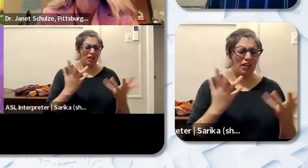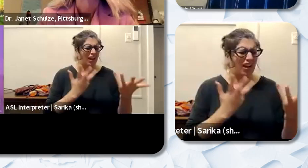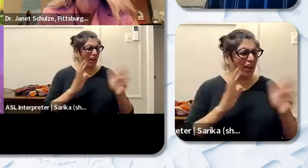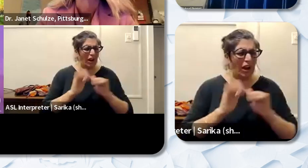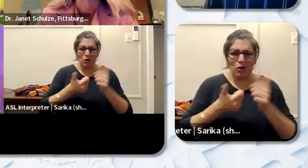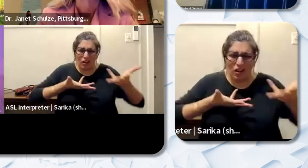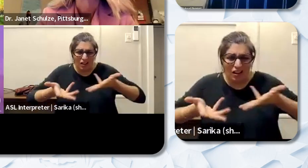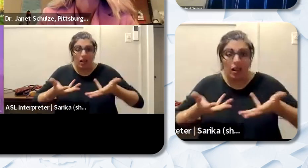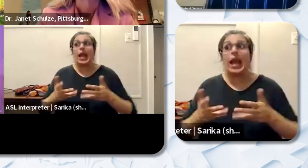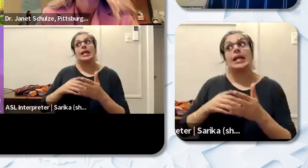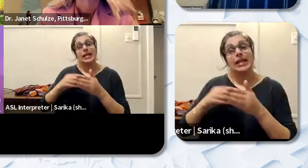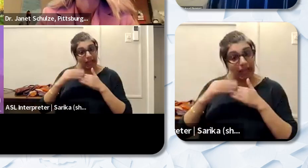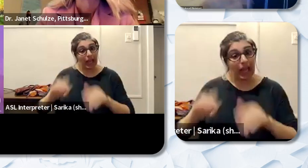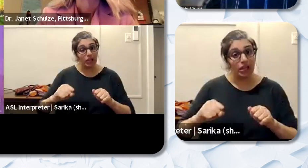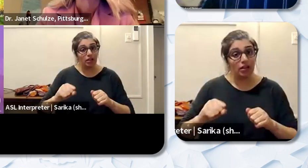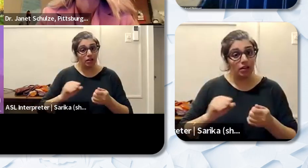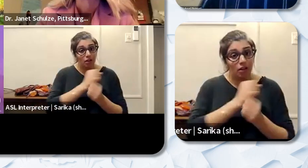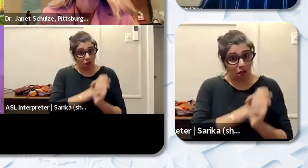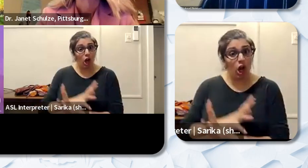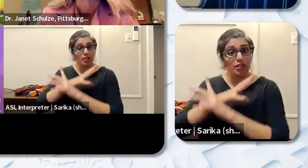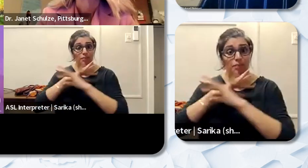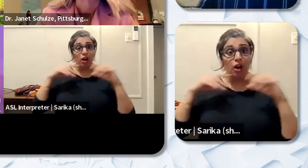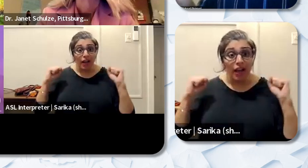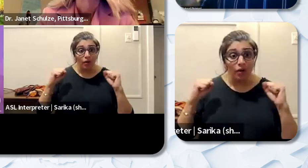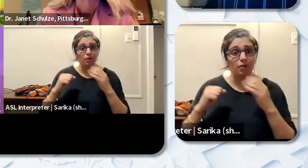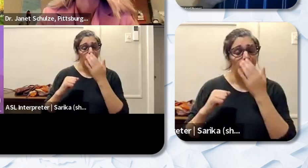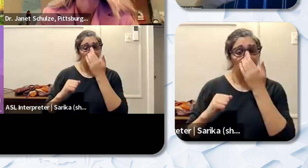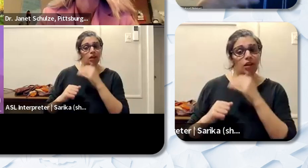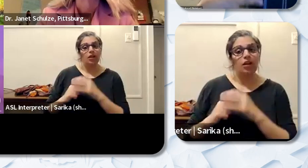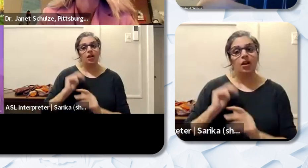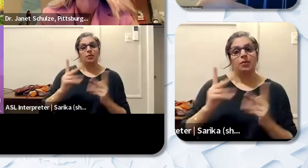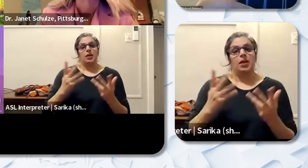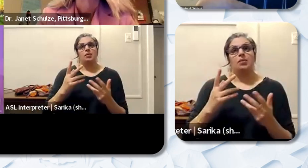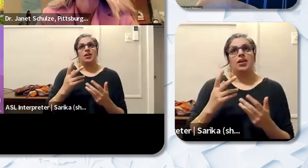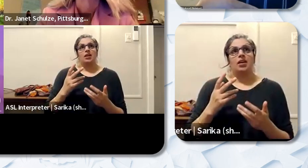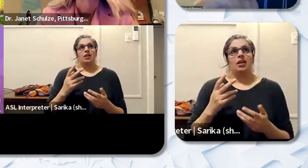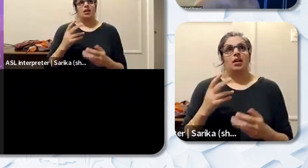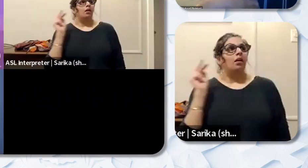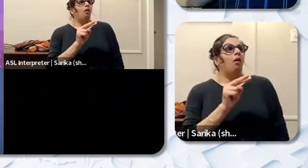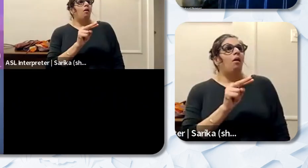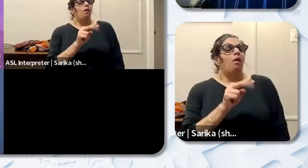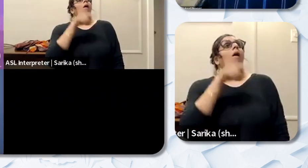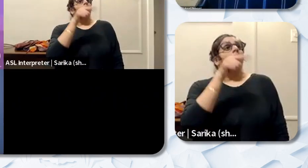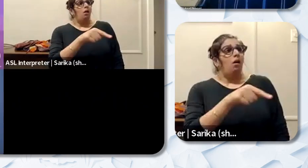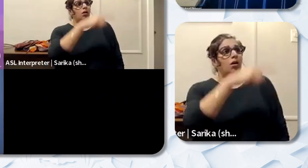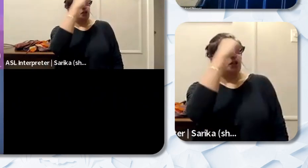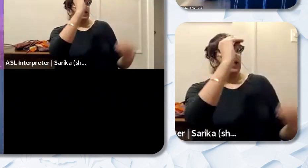of burnout or people might feel like they're only looked at as someone to take care of discipline